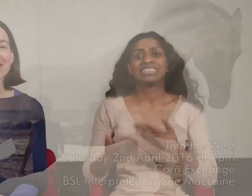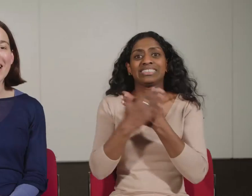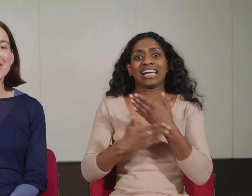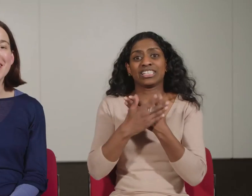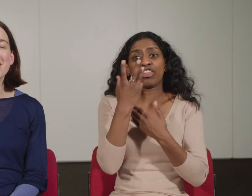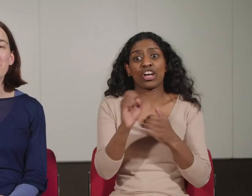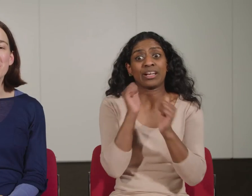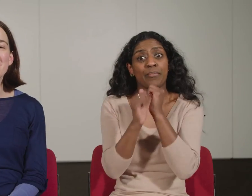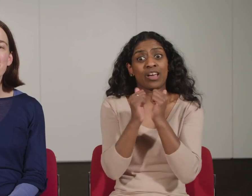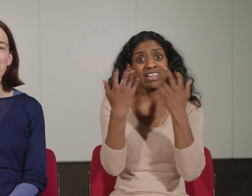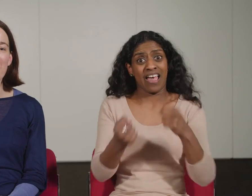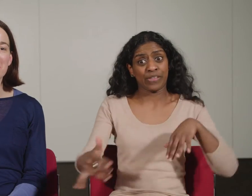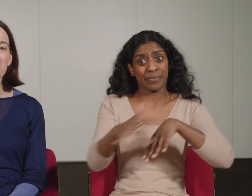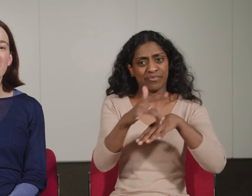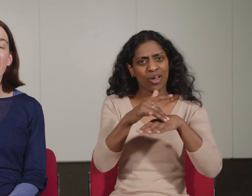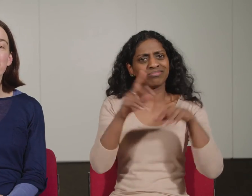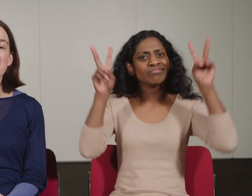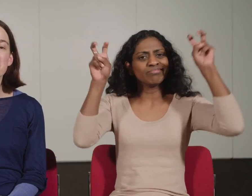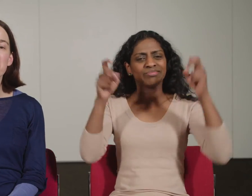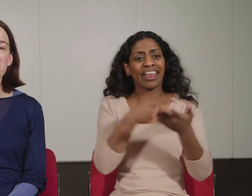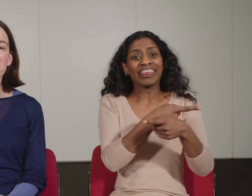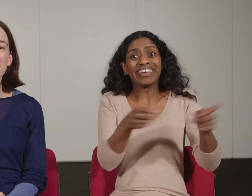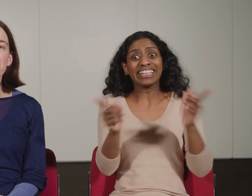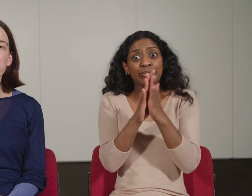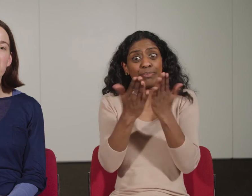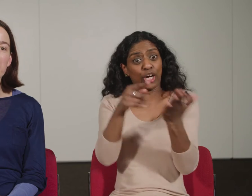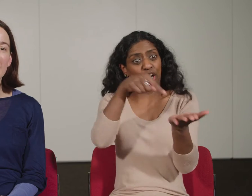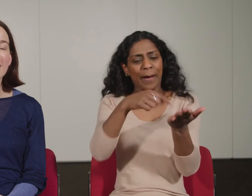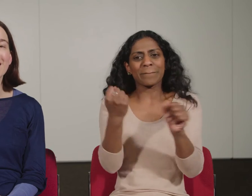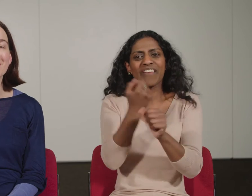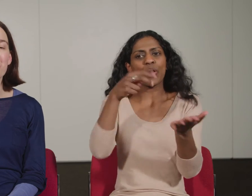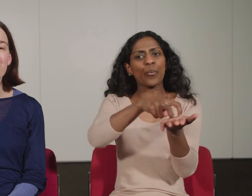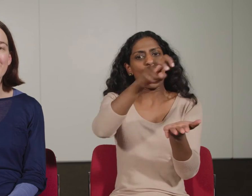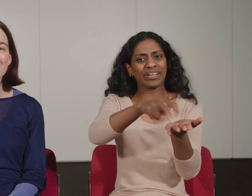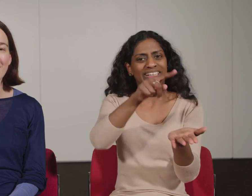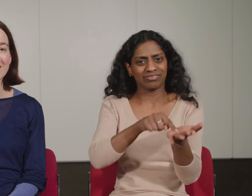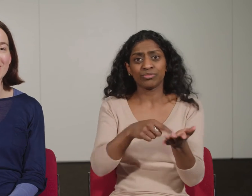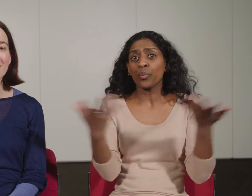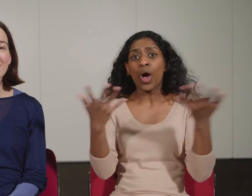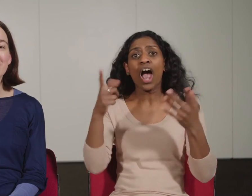On Saturday 30th March we have These Books are Made for Walking in the Corn Exchange.